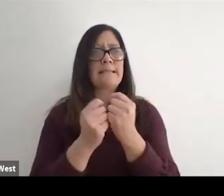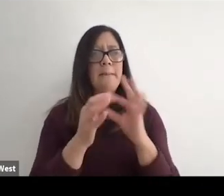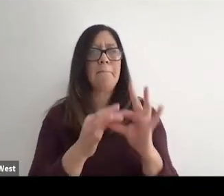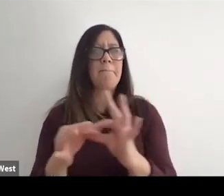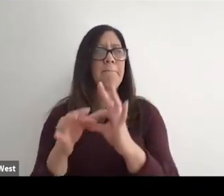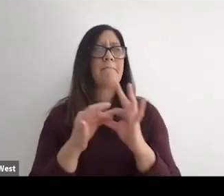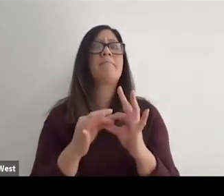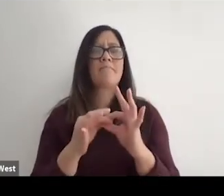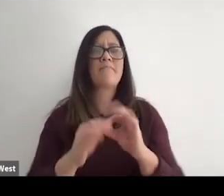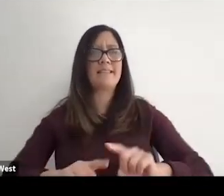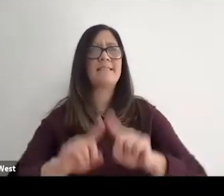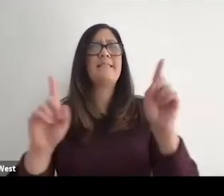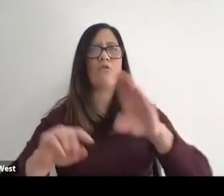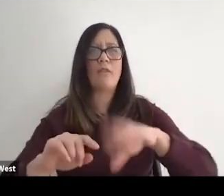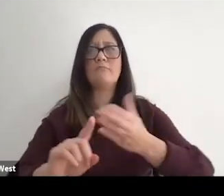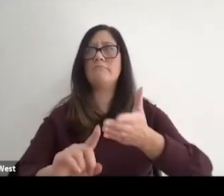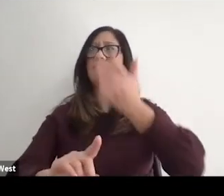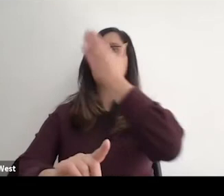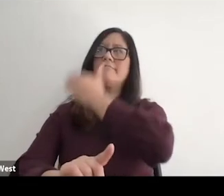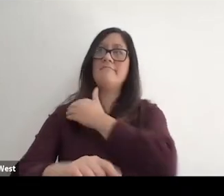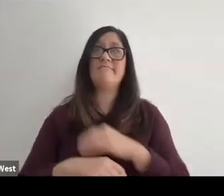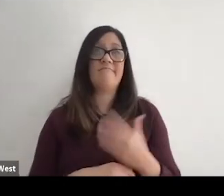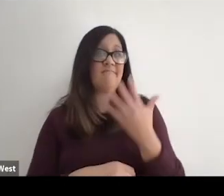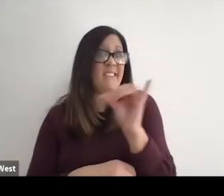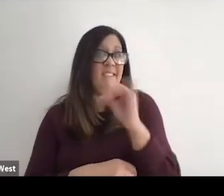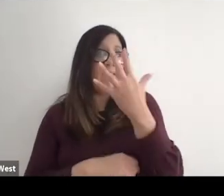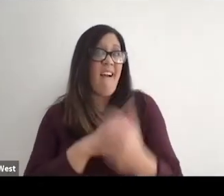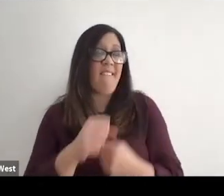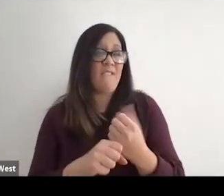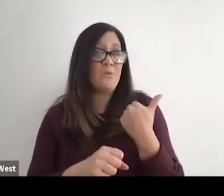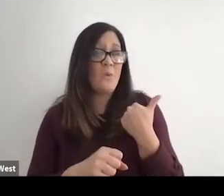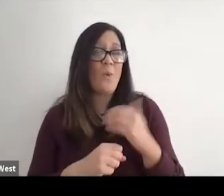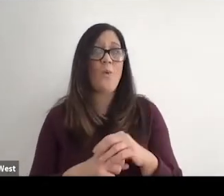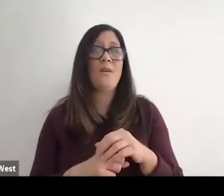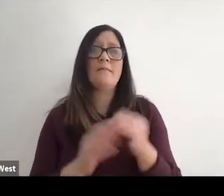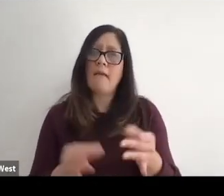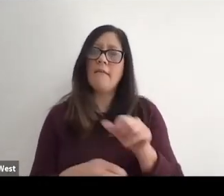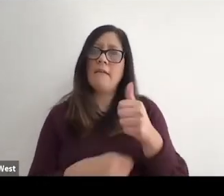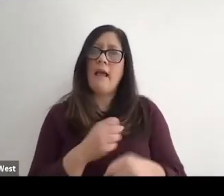Is just it's vastly different than it was. Frankly, even five years ago, certainly 10 years ago,